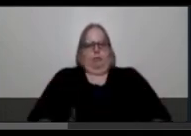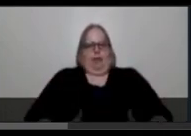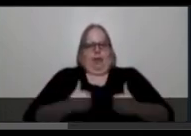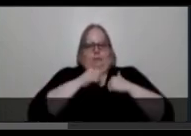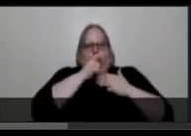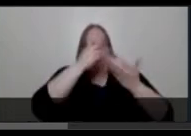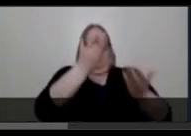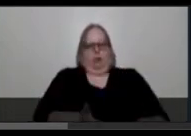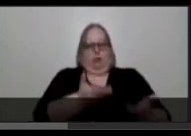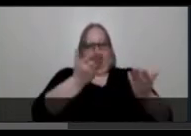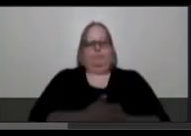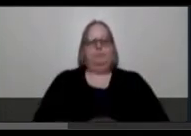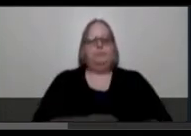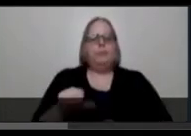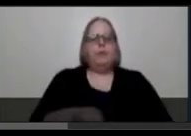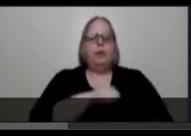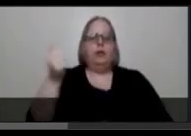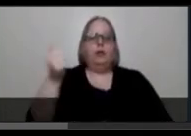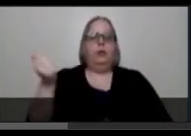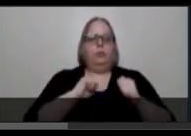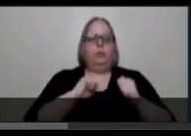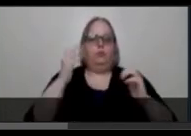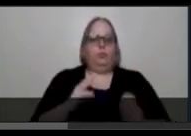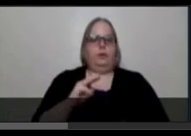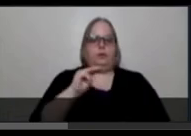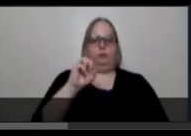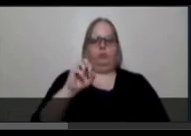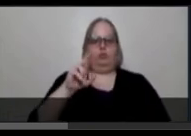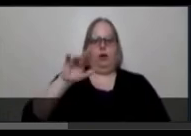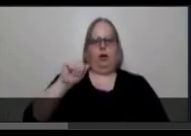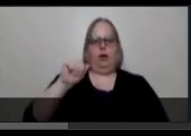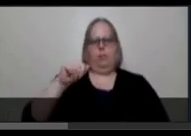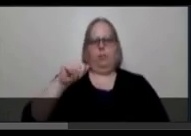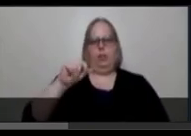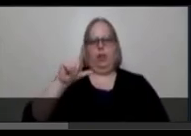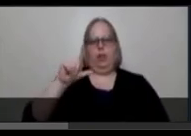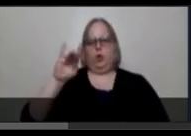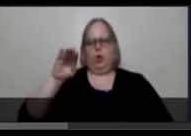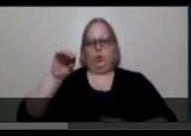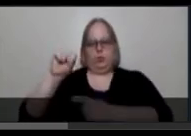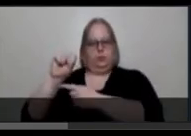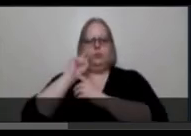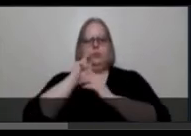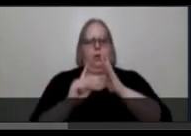Another performer, Maria Palacios, appears in several scenes during the piece to give